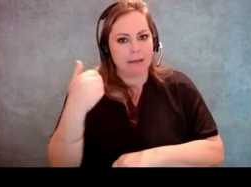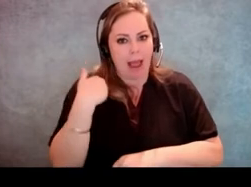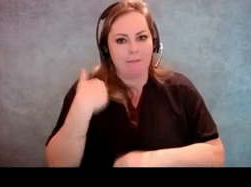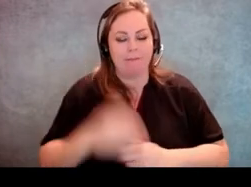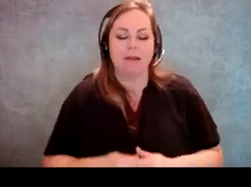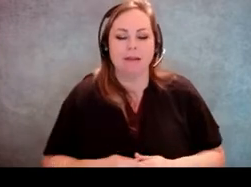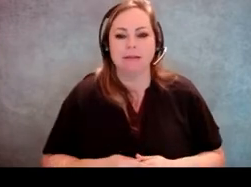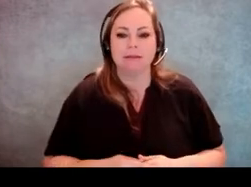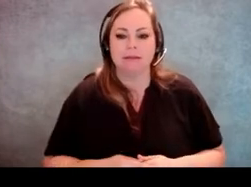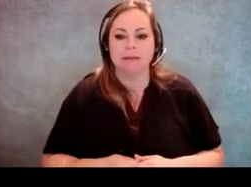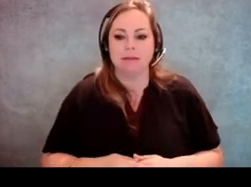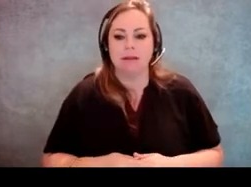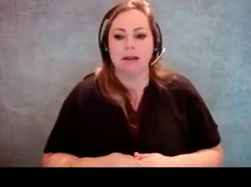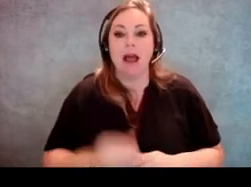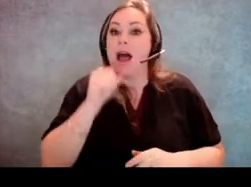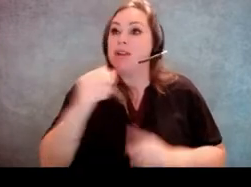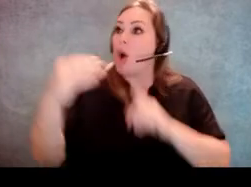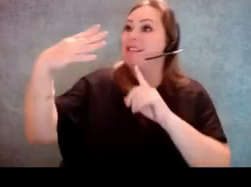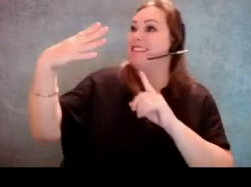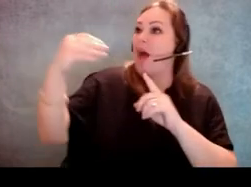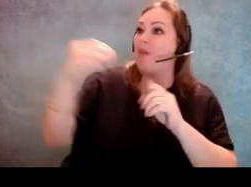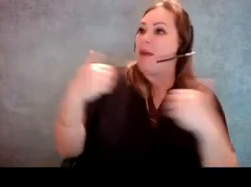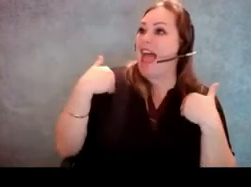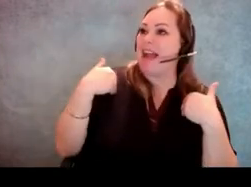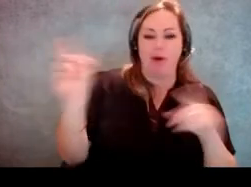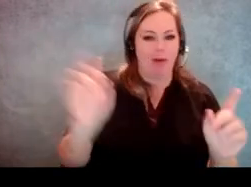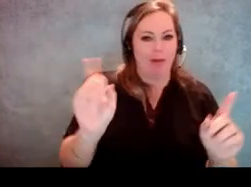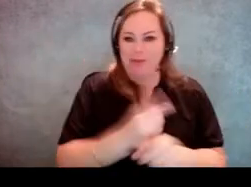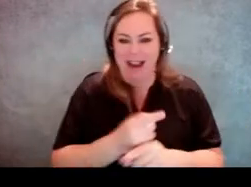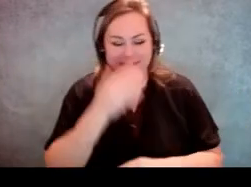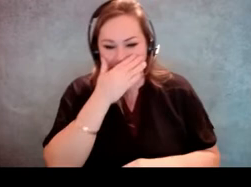[Jeff Miller] No selfies with the service animal. [Molly Broadway] No selfies with the service animal,